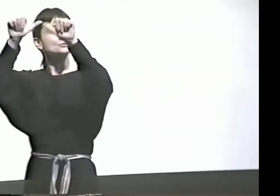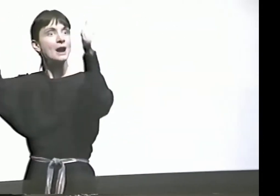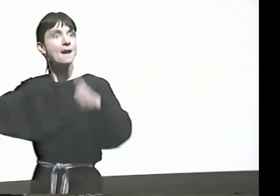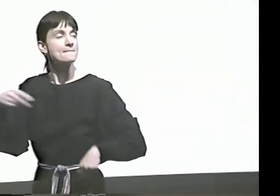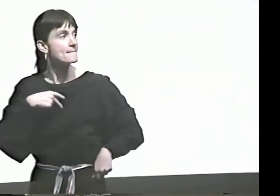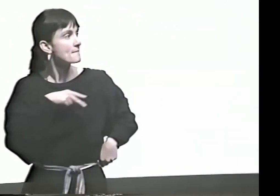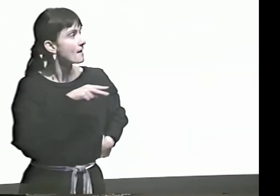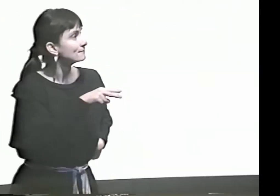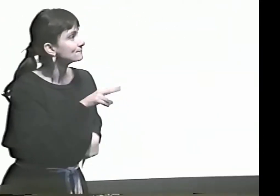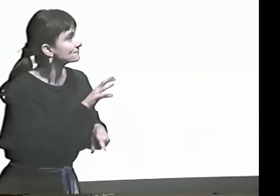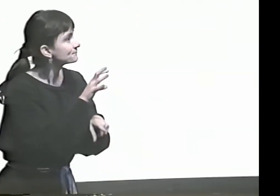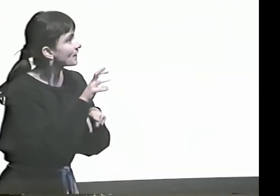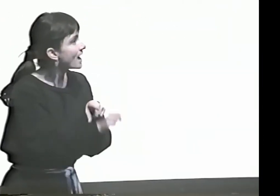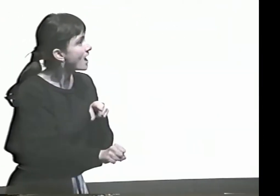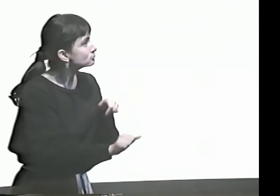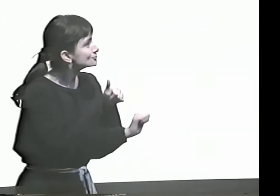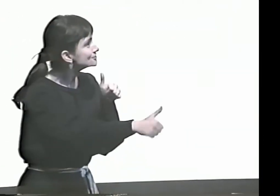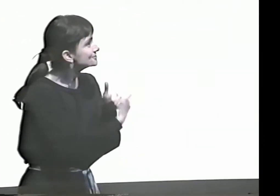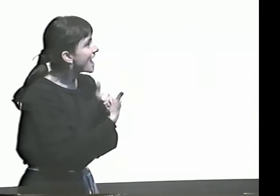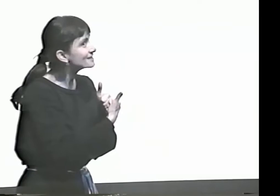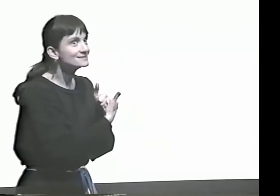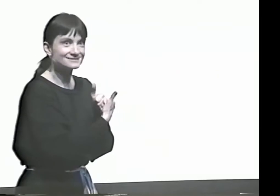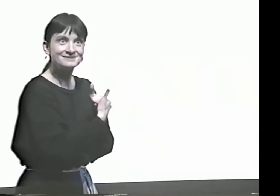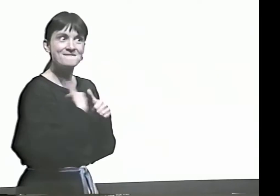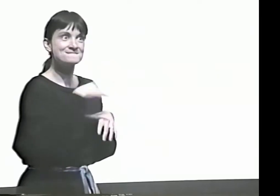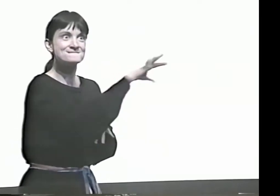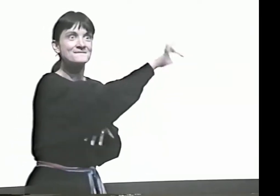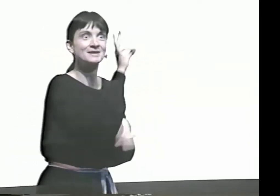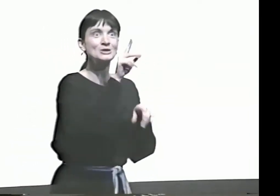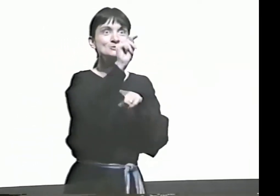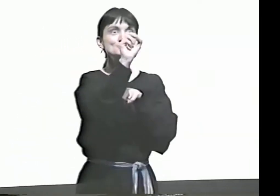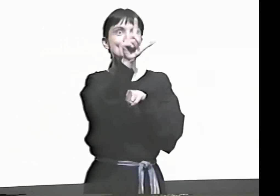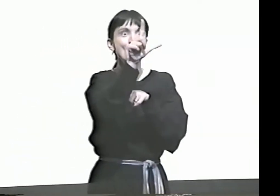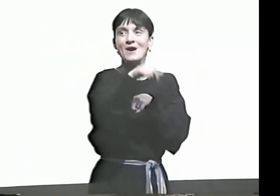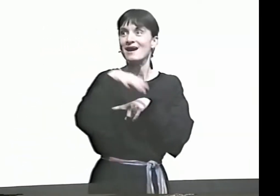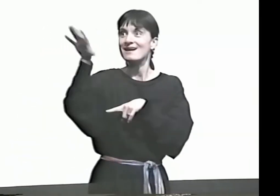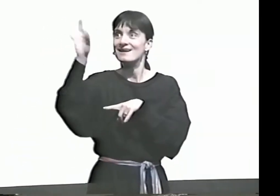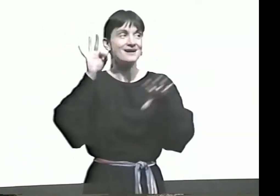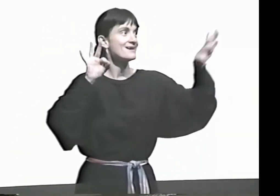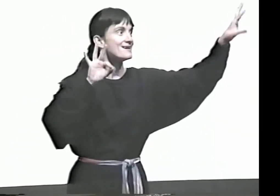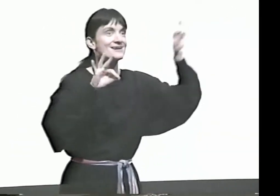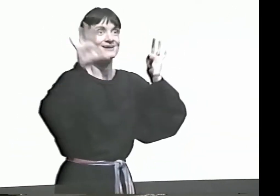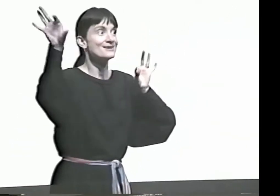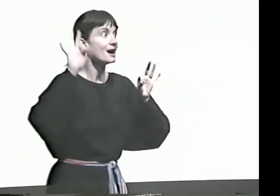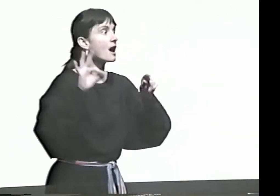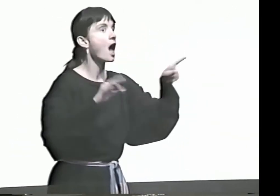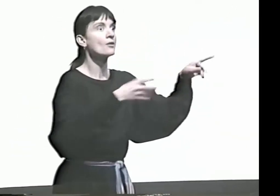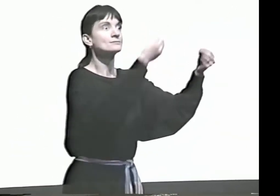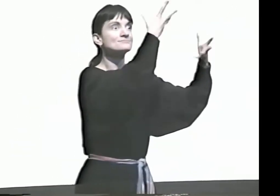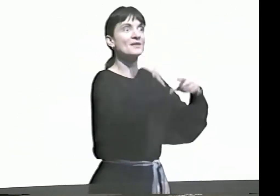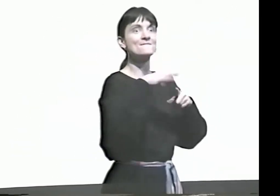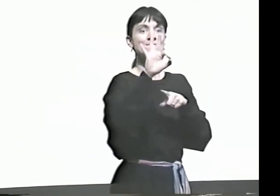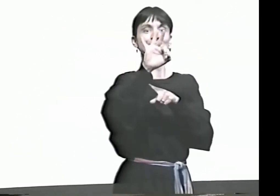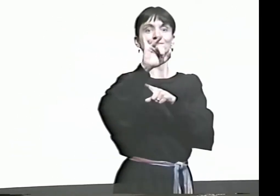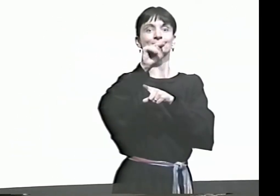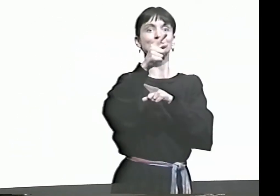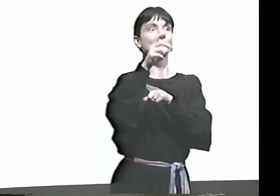AND HE TALKED ABOUT HANDSHAPES, AND I THOUGHT, "WOW. WHAT A CHALLENGE." I WAS FINDING ALL THESE NEW TOOLS TO WORK WITH.